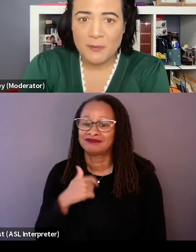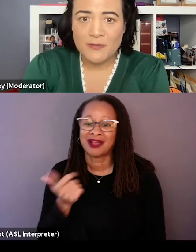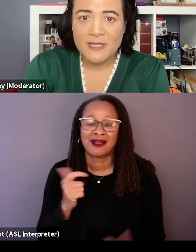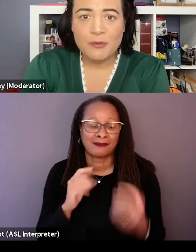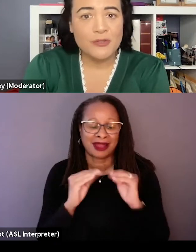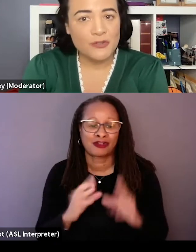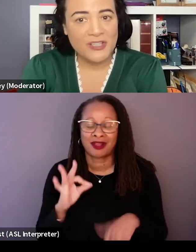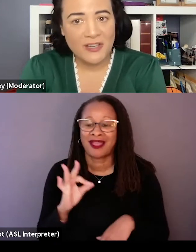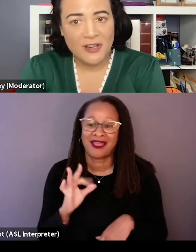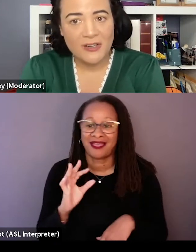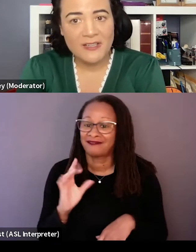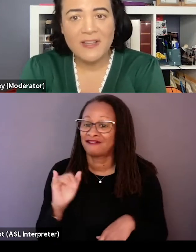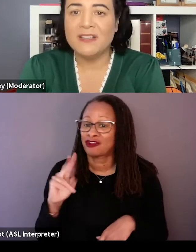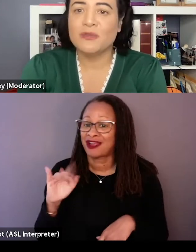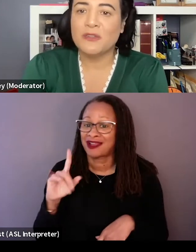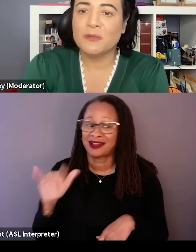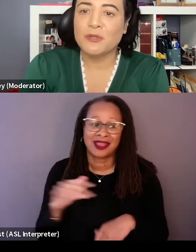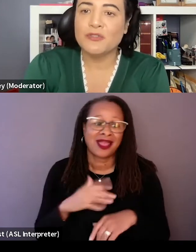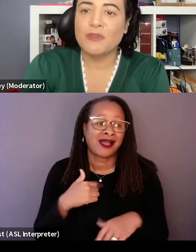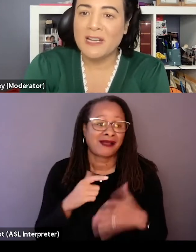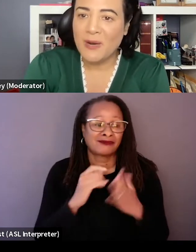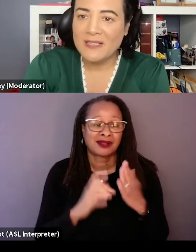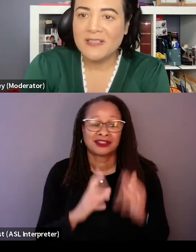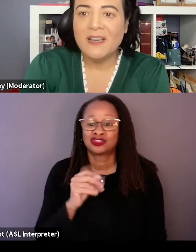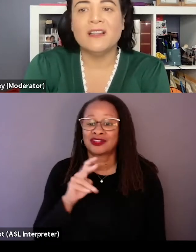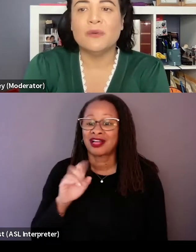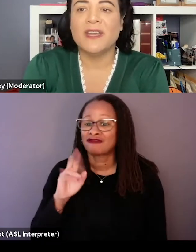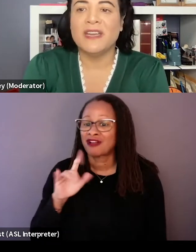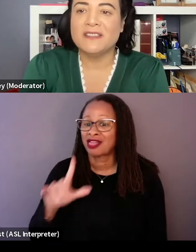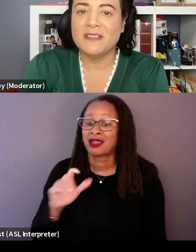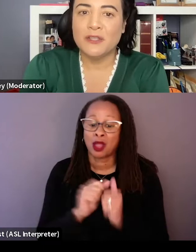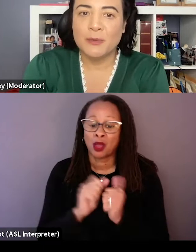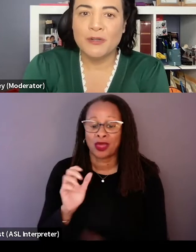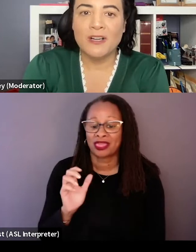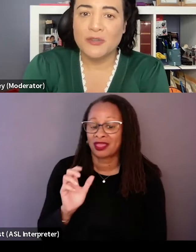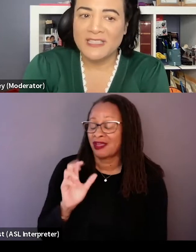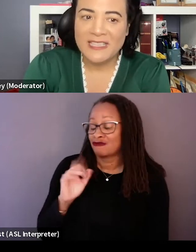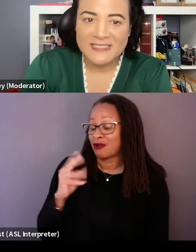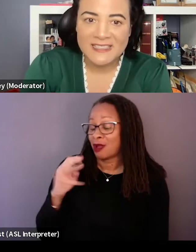from the movie producer Jessica Hargrave and director producer Ryan White, along with ASL interpreter Andrea Lust.